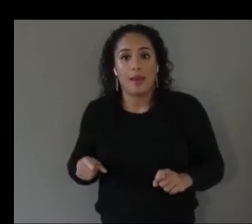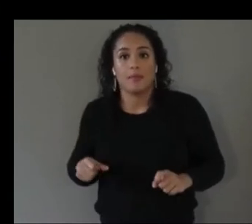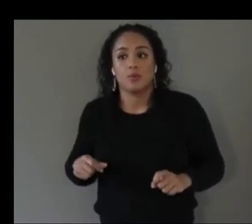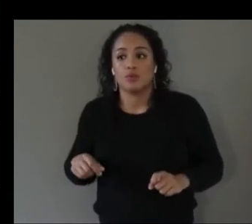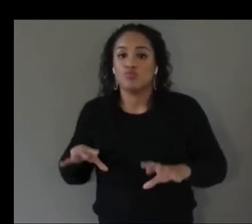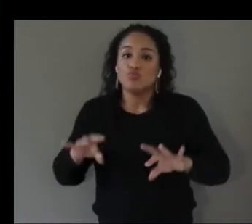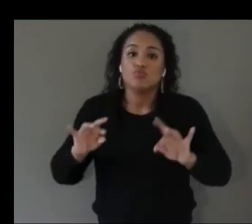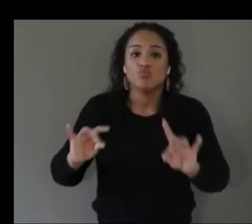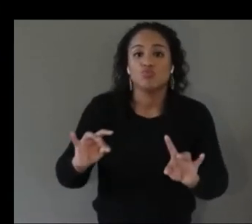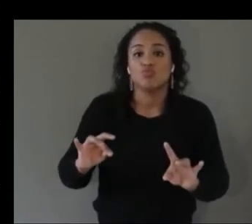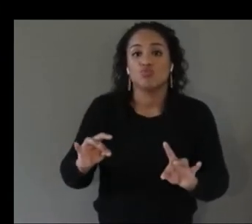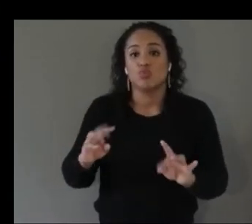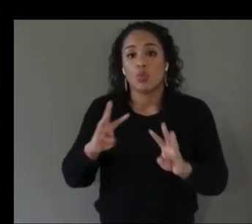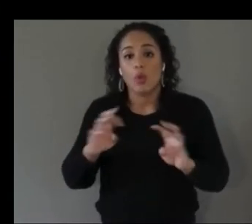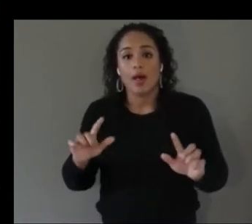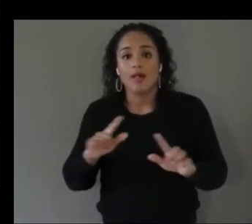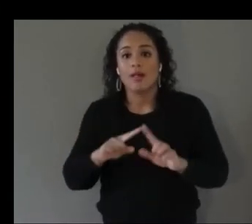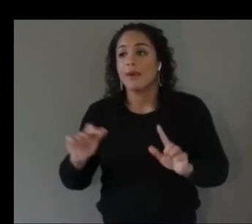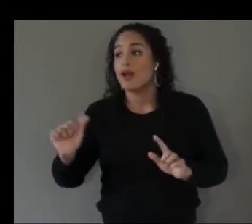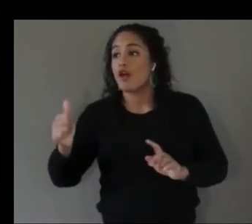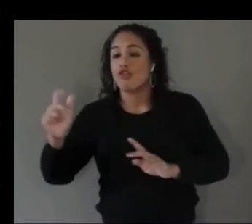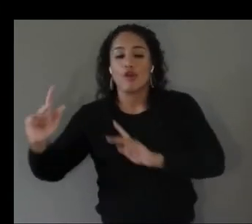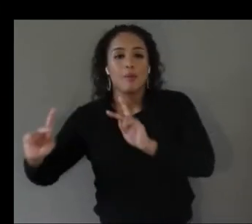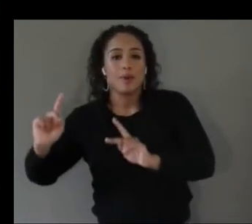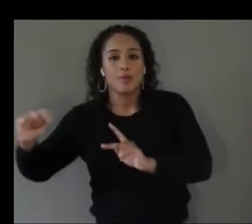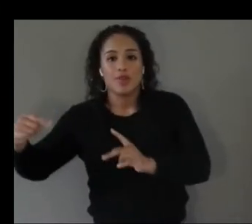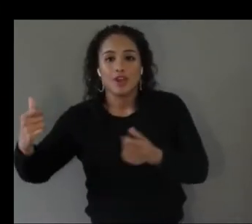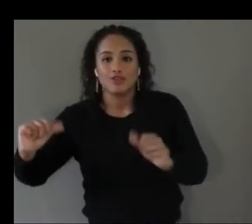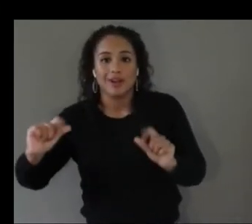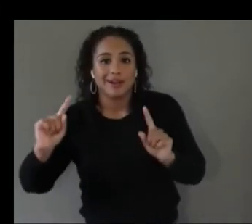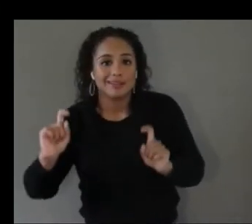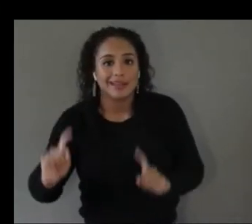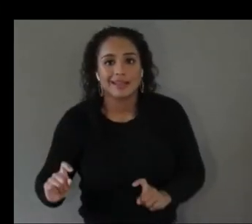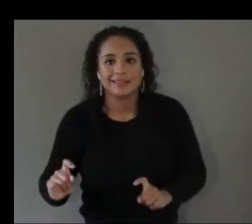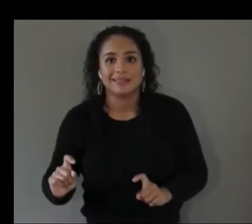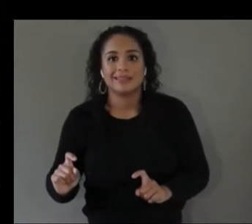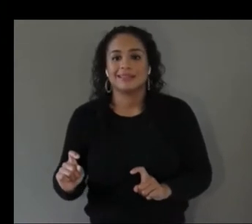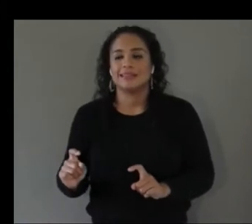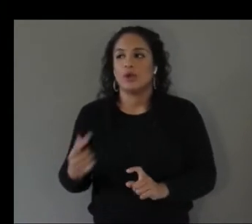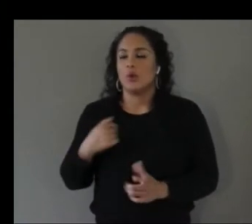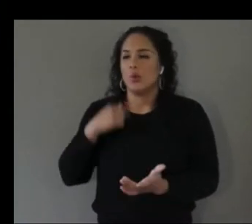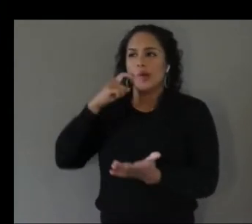we realized that it's not just making it work that wasn't enough it was about like here's